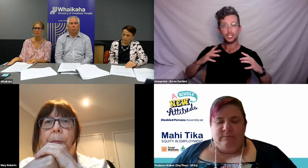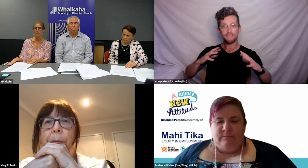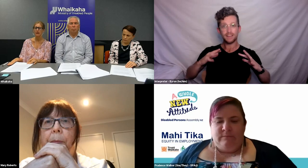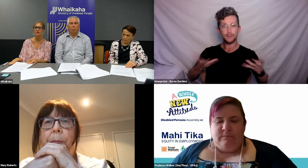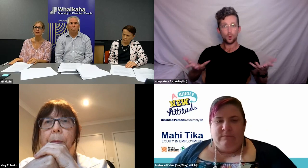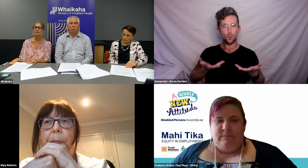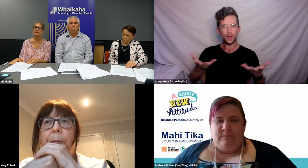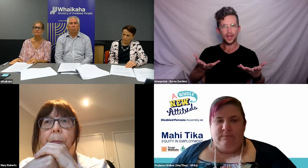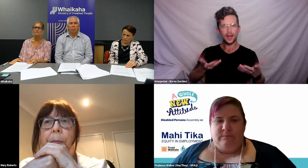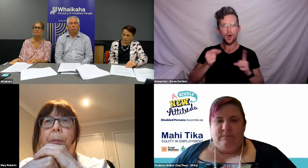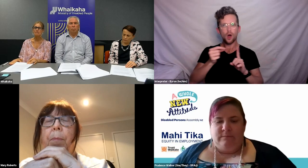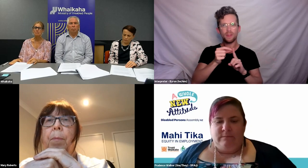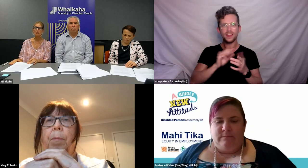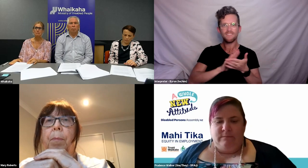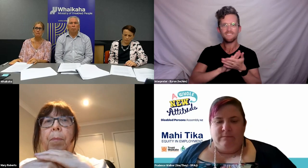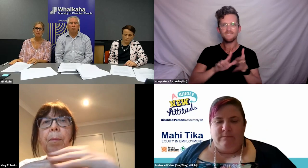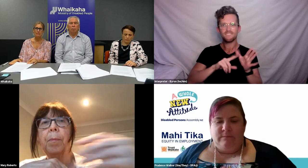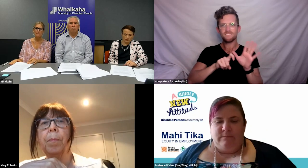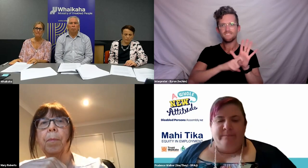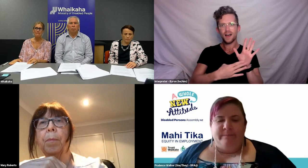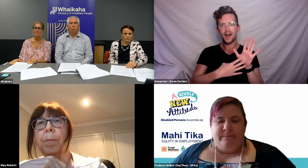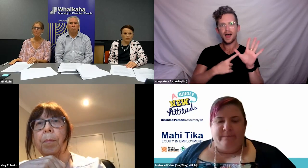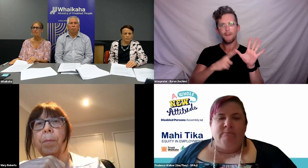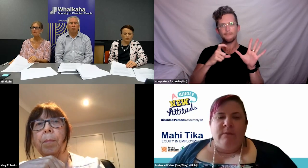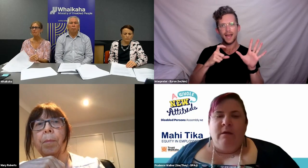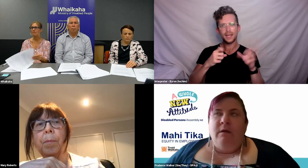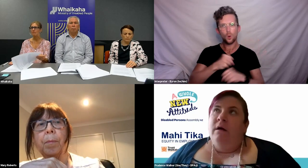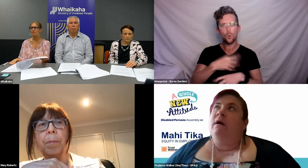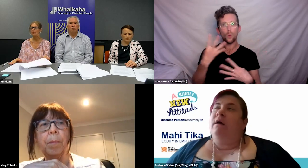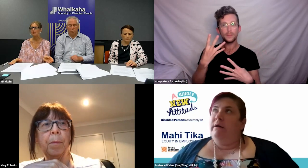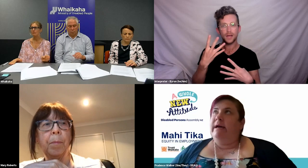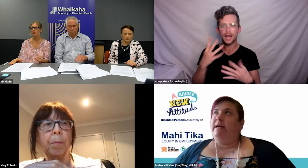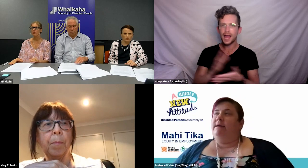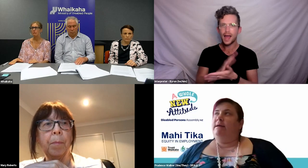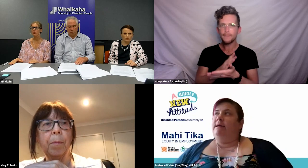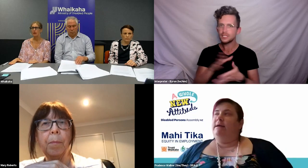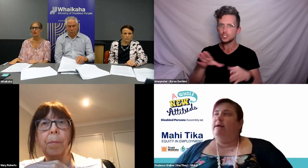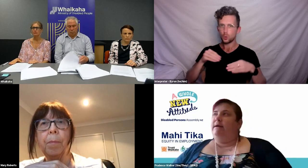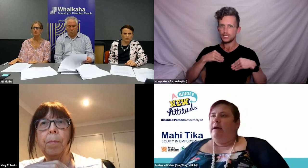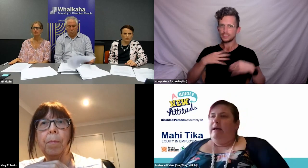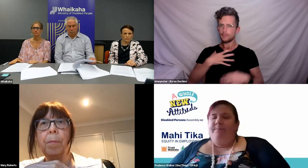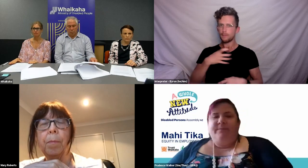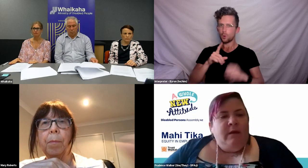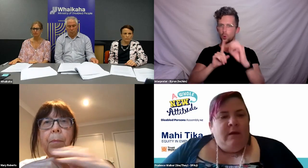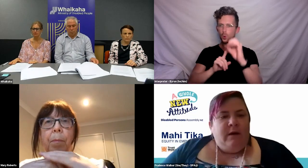about that. Okay yeah.